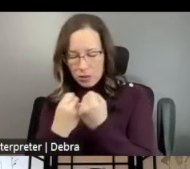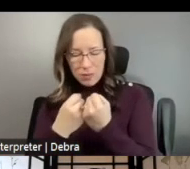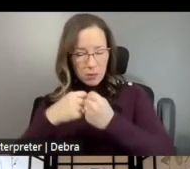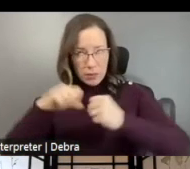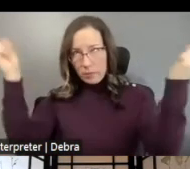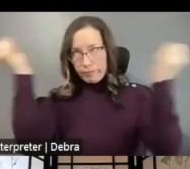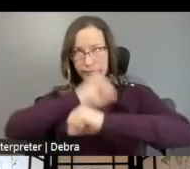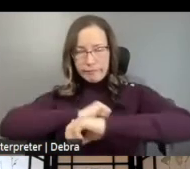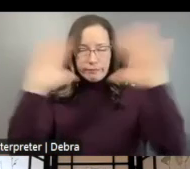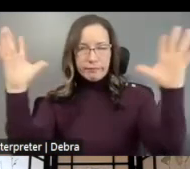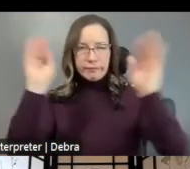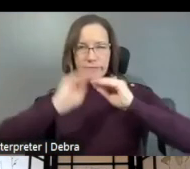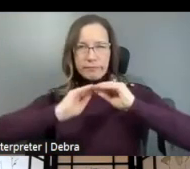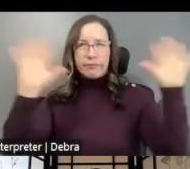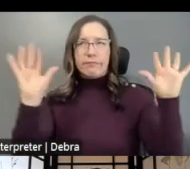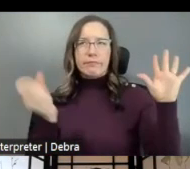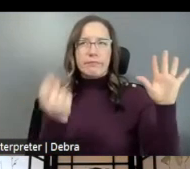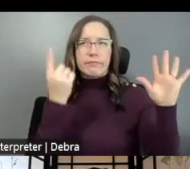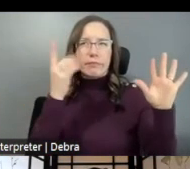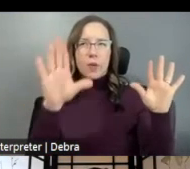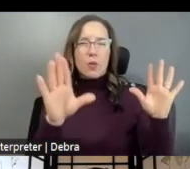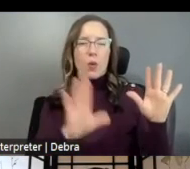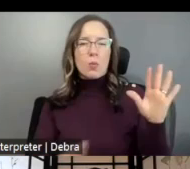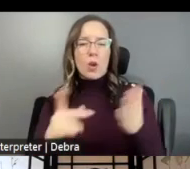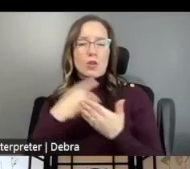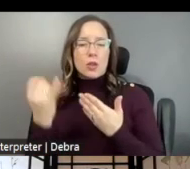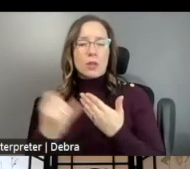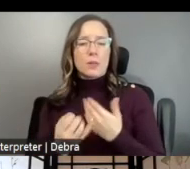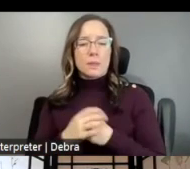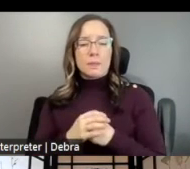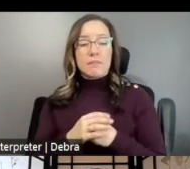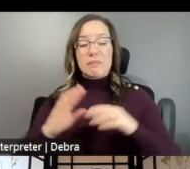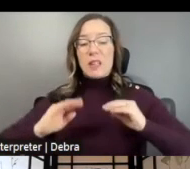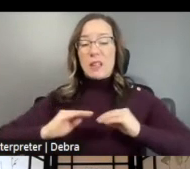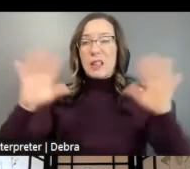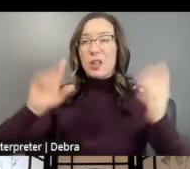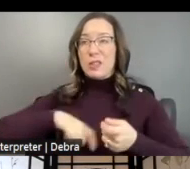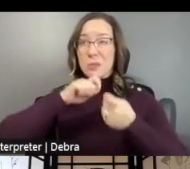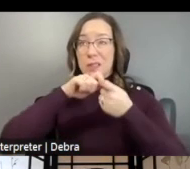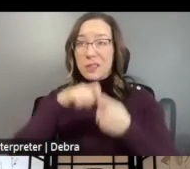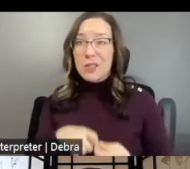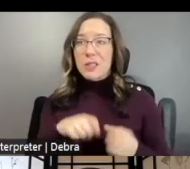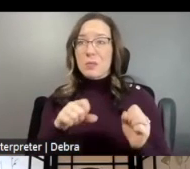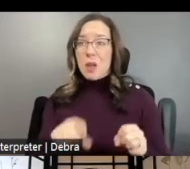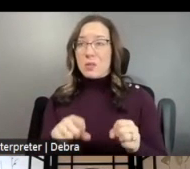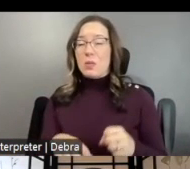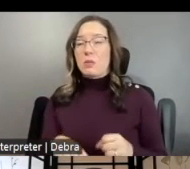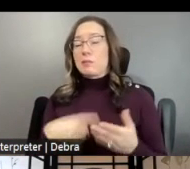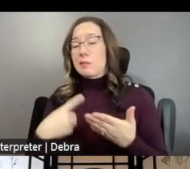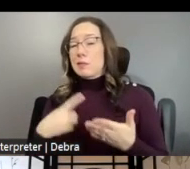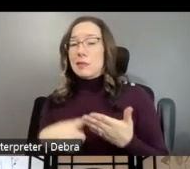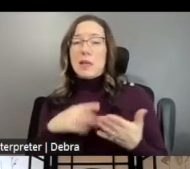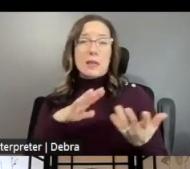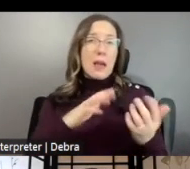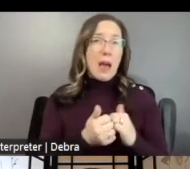OF YOUR PROJECT. BE AS CLEAR AND SPECIFIC AS YOU CAN. TALK ABOUT THE HOW AND THE WHY NOT JUST THE